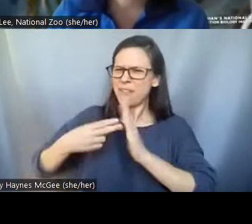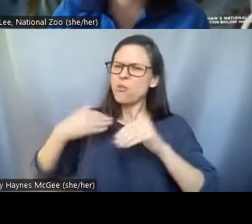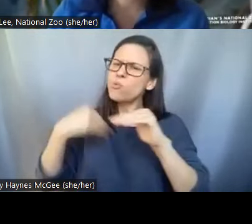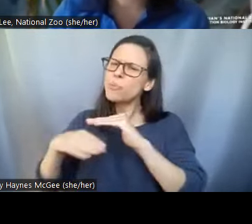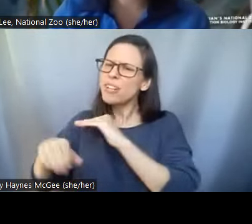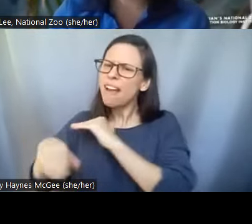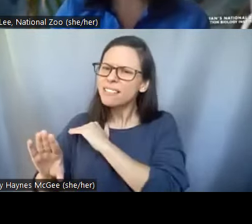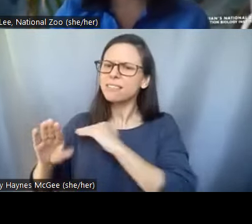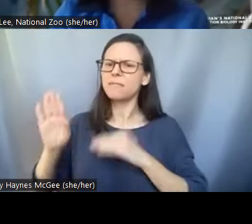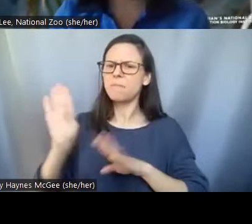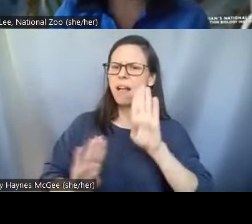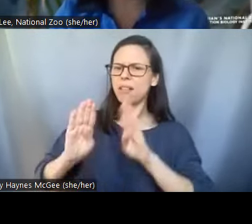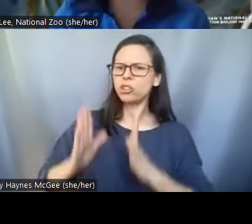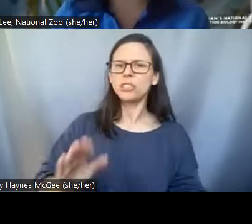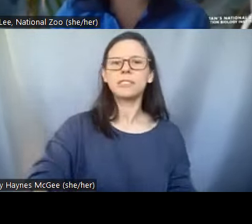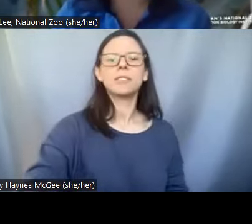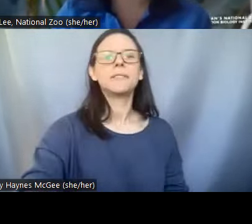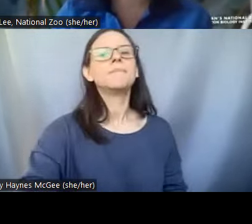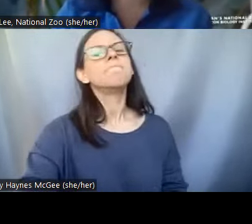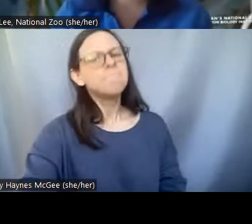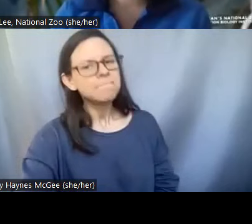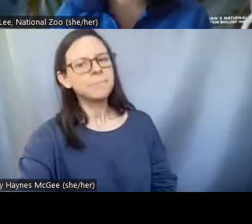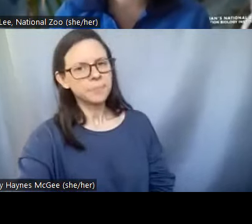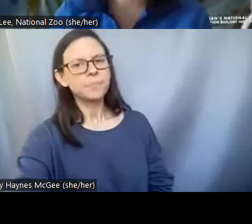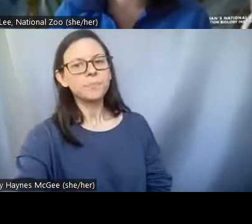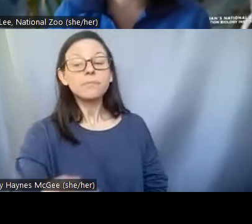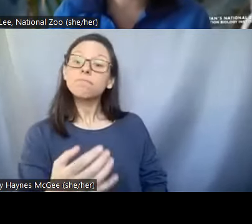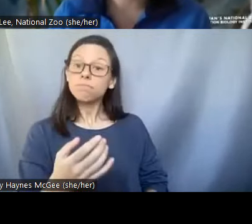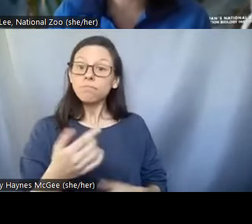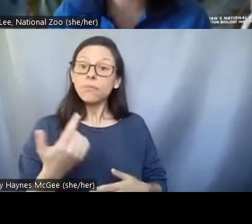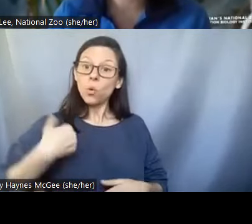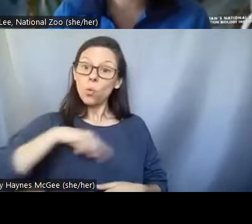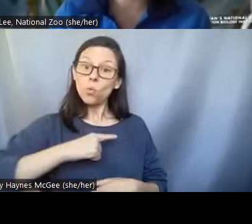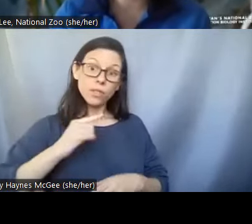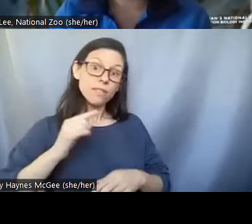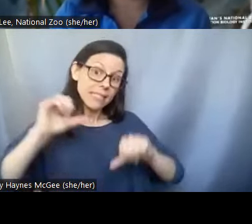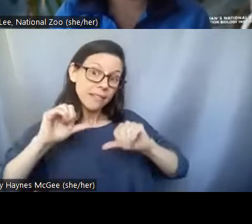Pei-Chih: Well so we're scientists, so we do all kinds of experiments that help us to understand